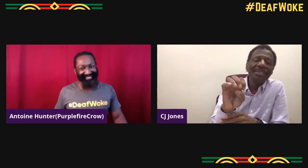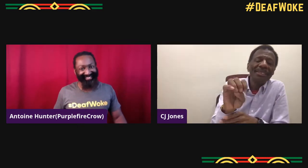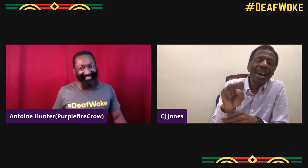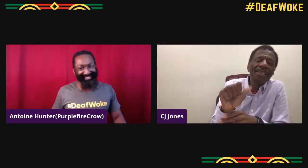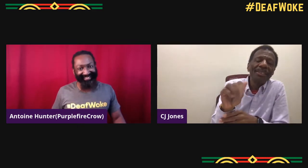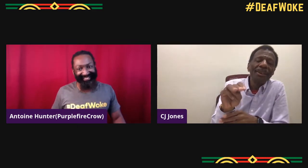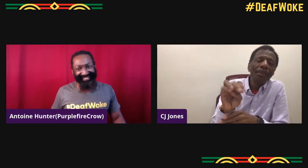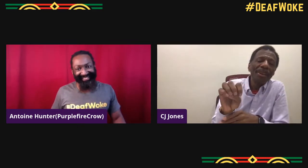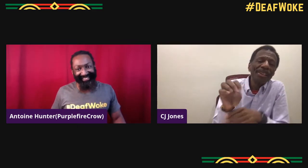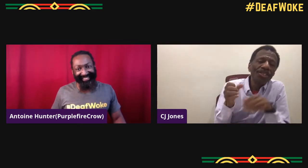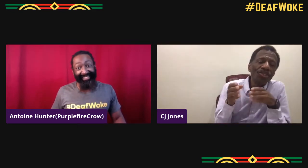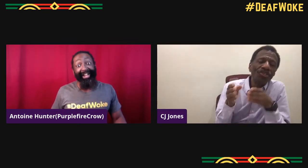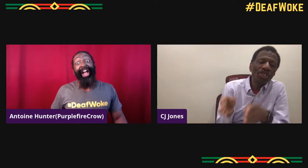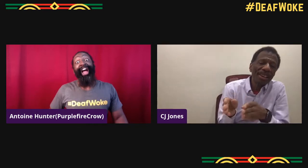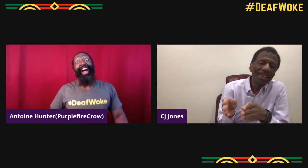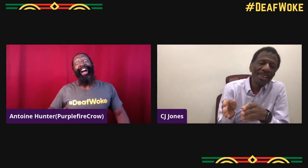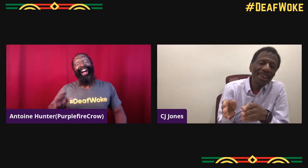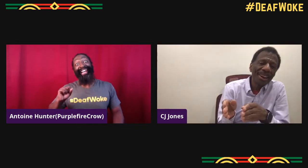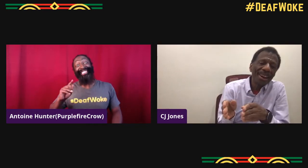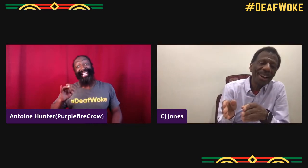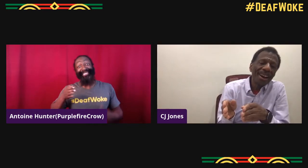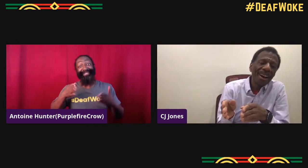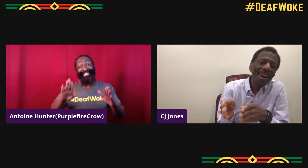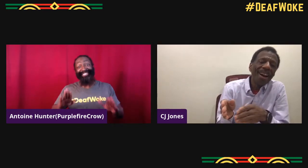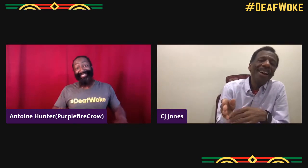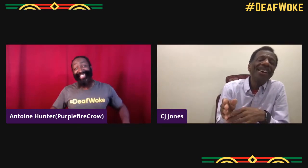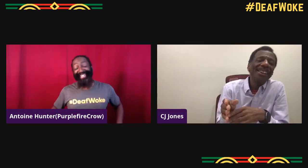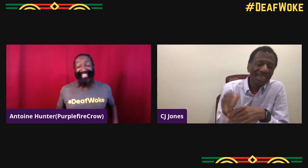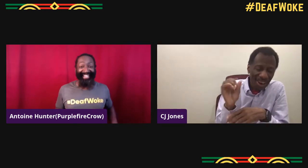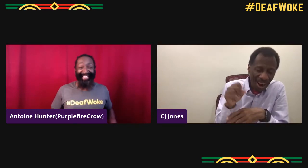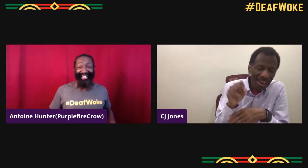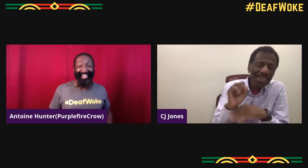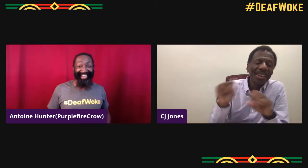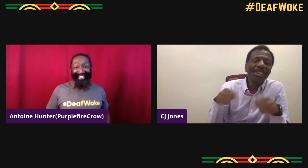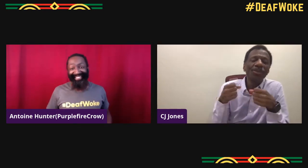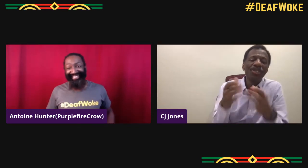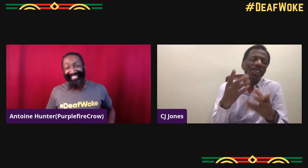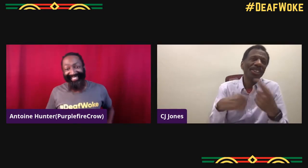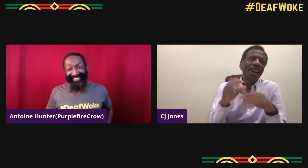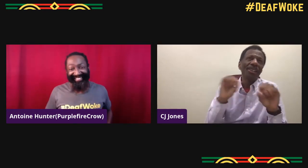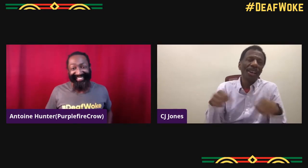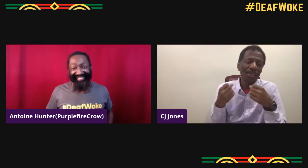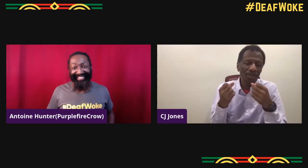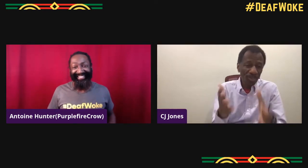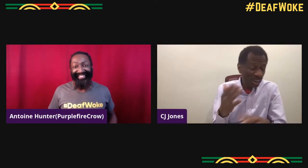My first TV appearance was on "Sesame Street." "Sesame Street."